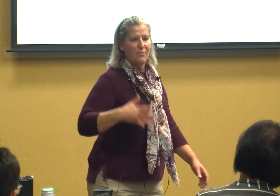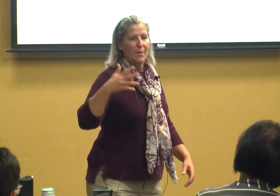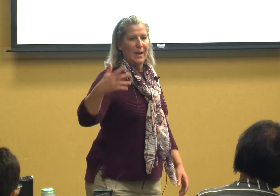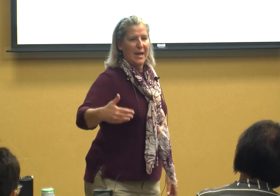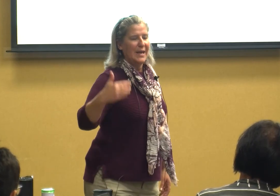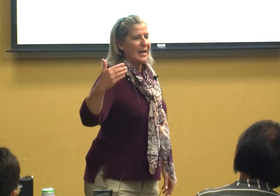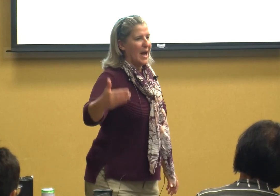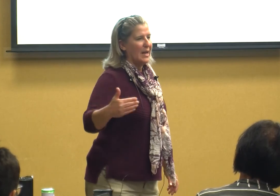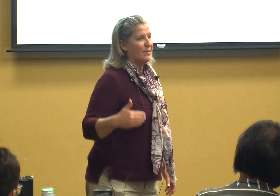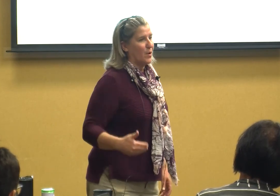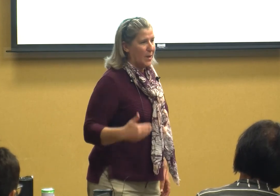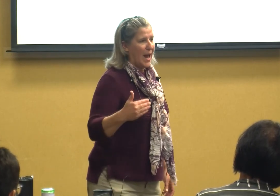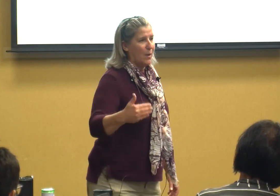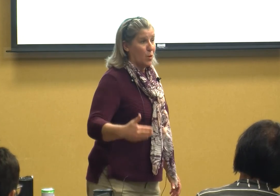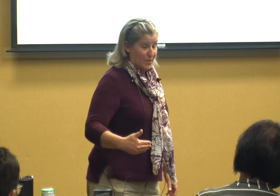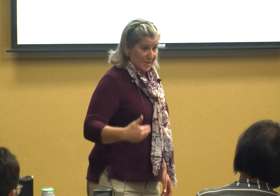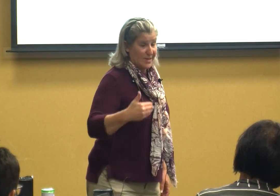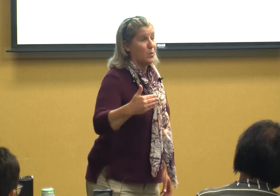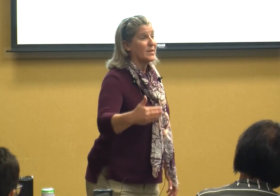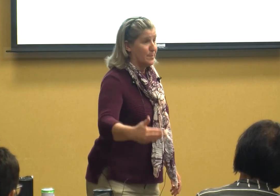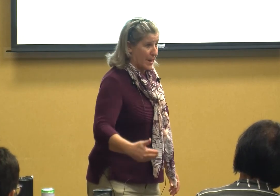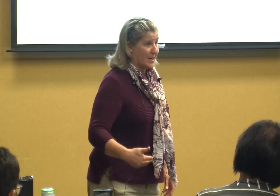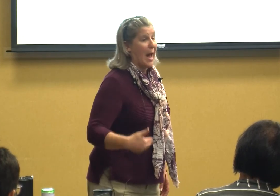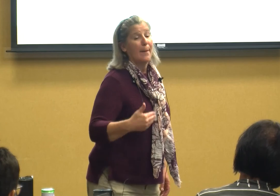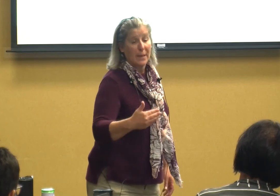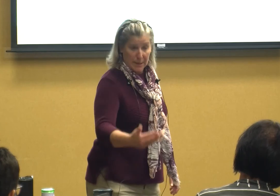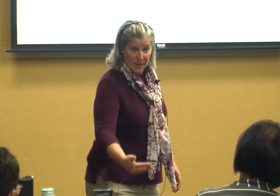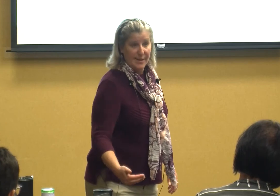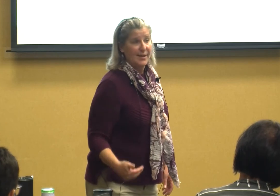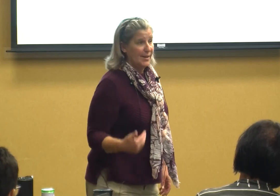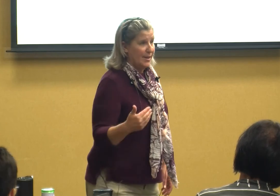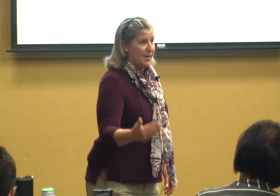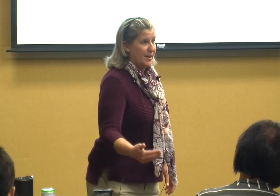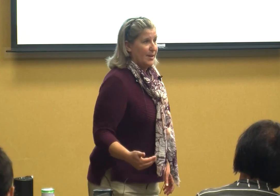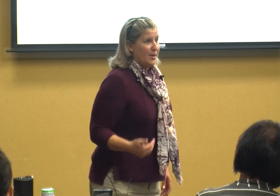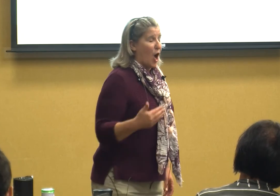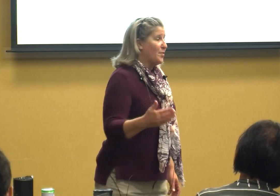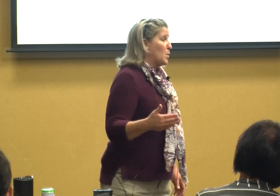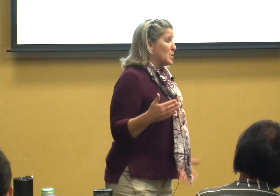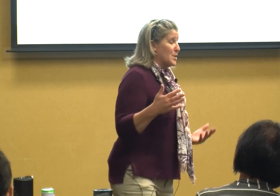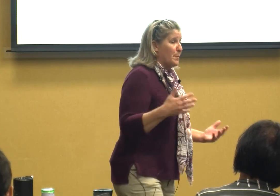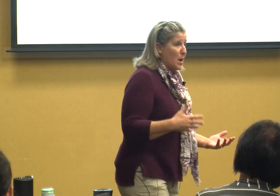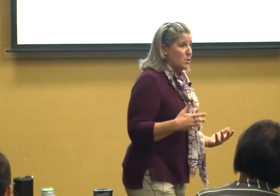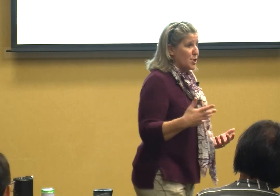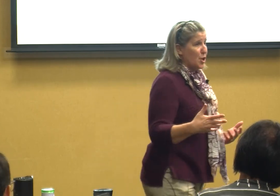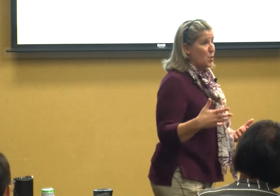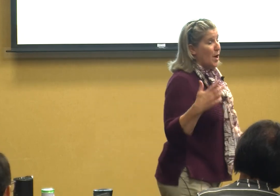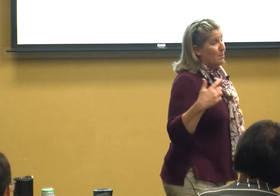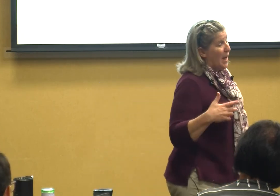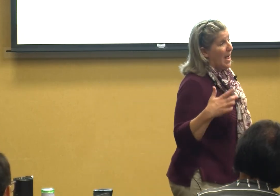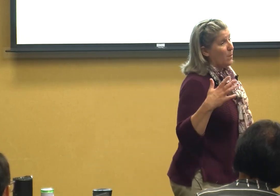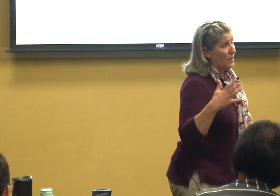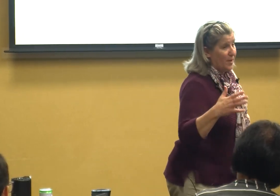them any kind of okay where this is what's about to happen not that we're supposed to but with this